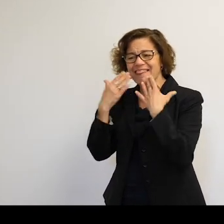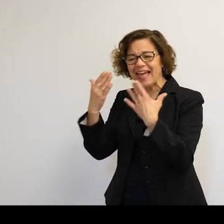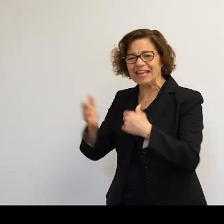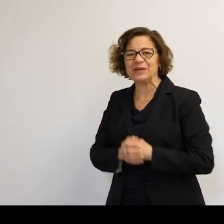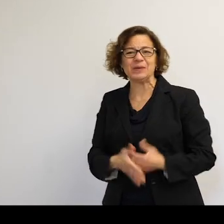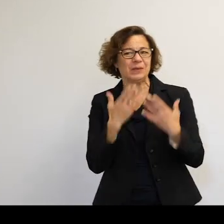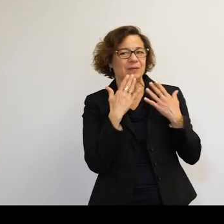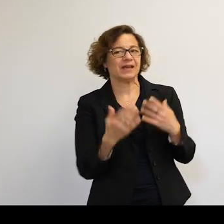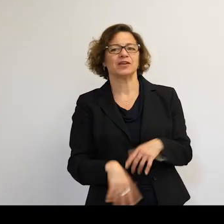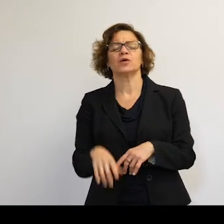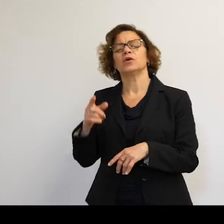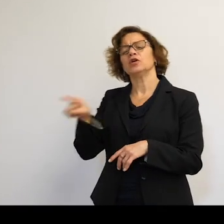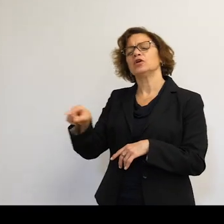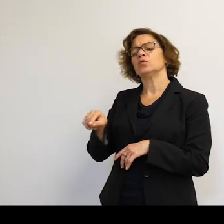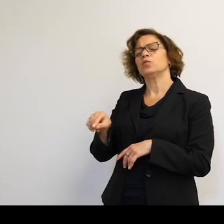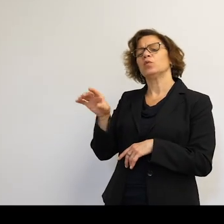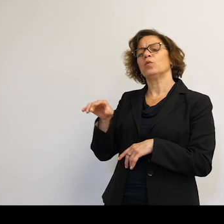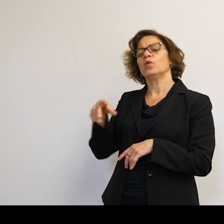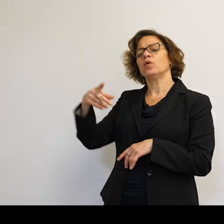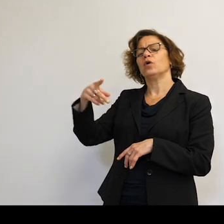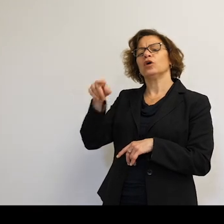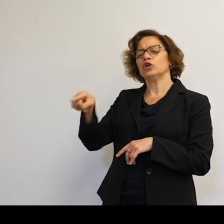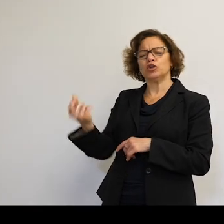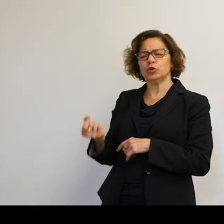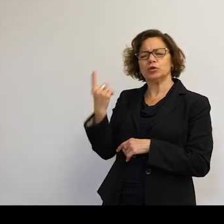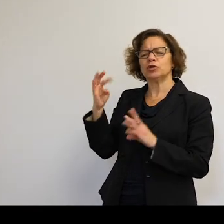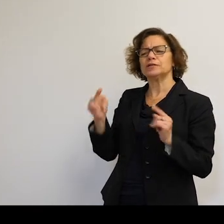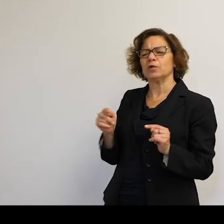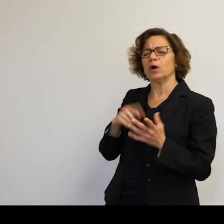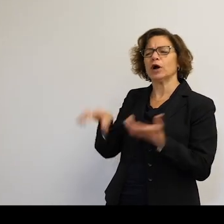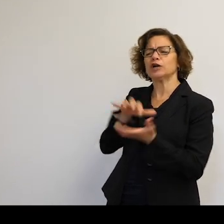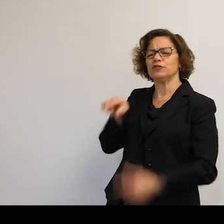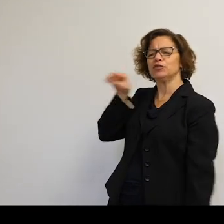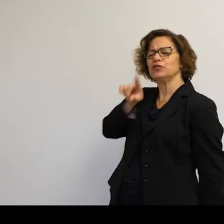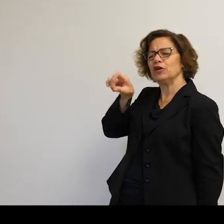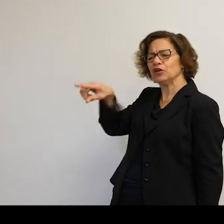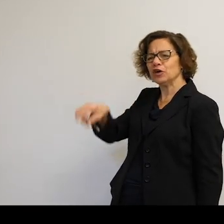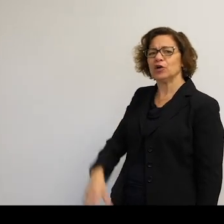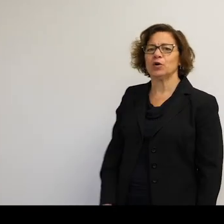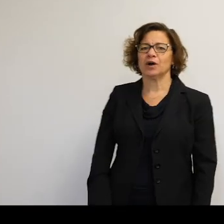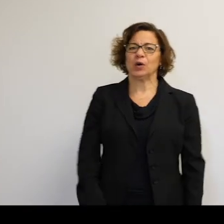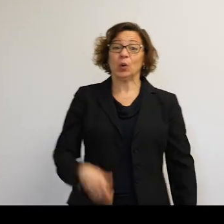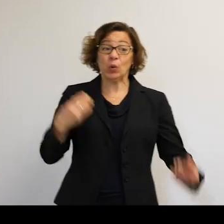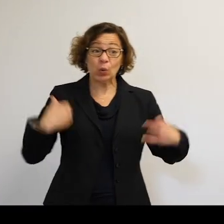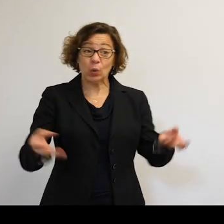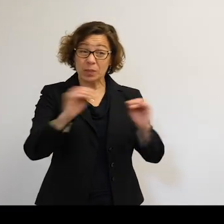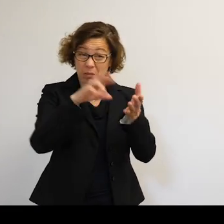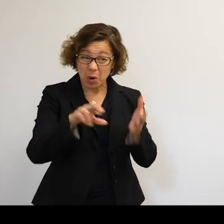What puzzles you? What don't you understand? The more research you do, the less you understand.